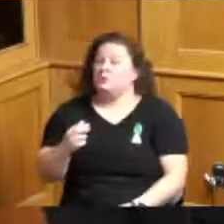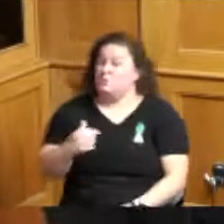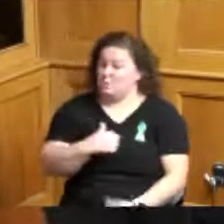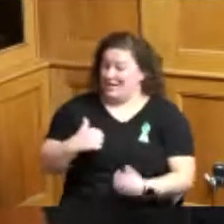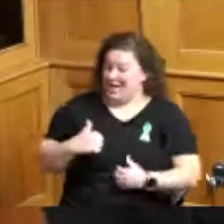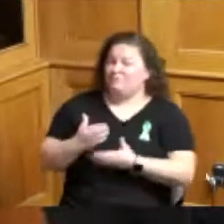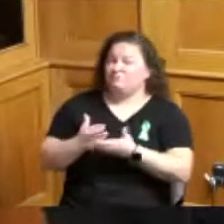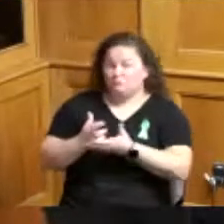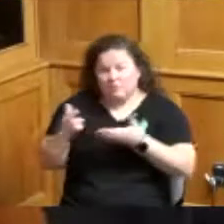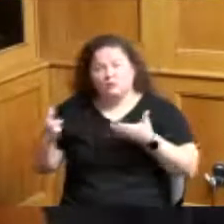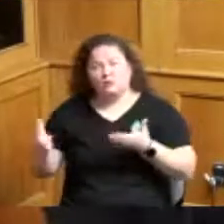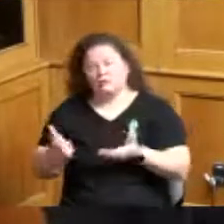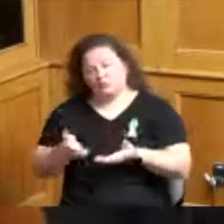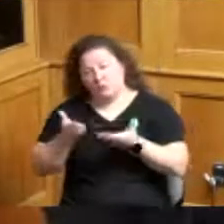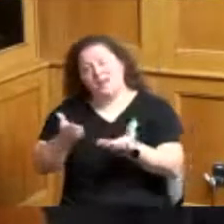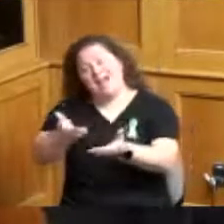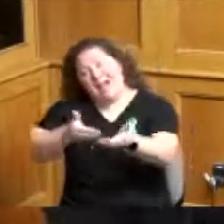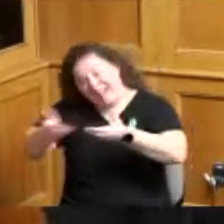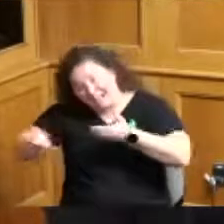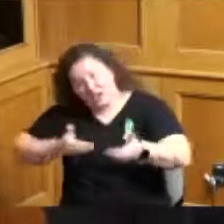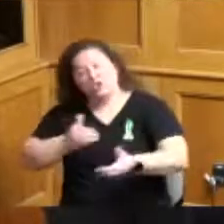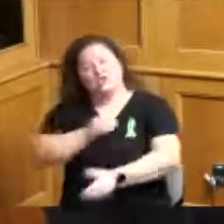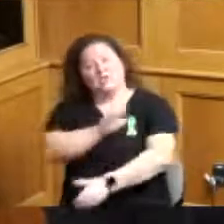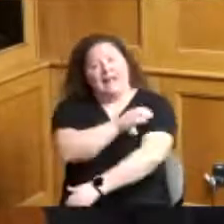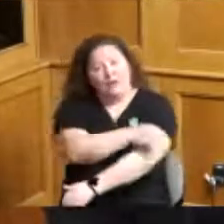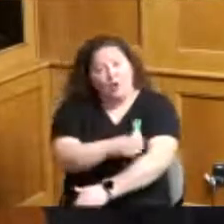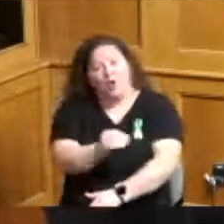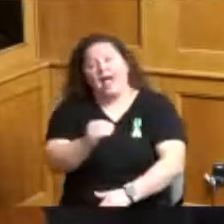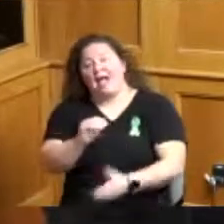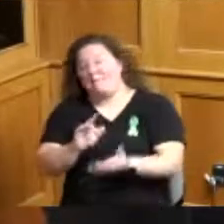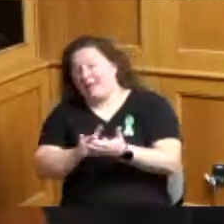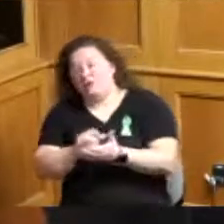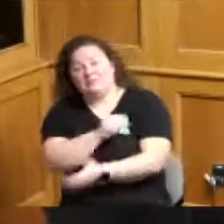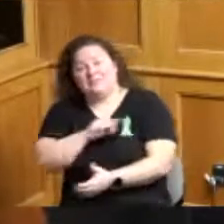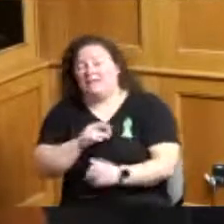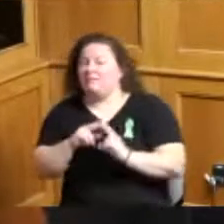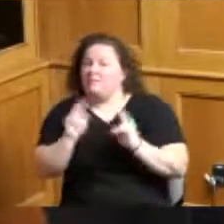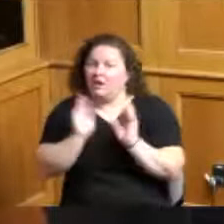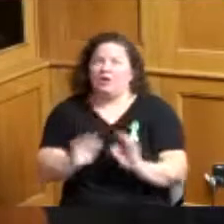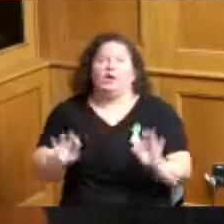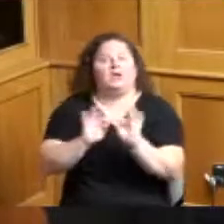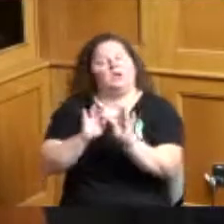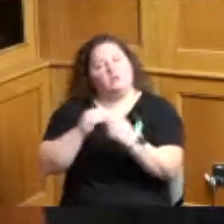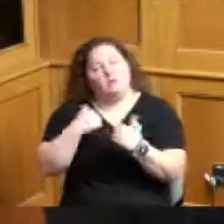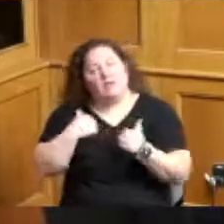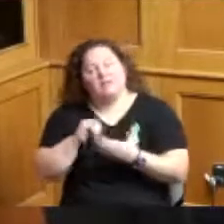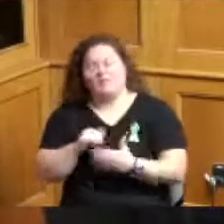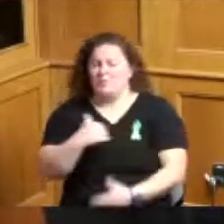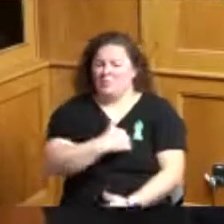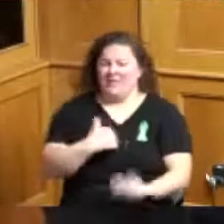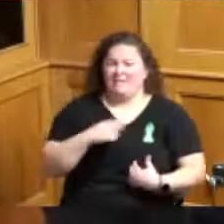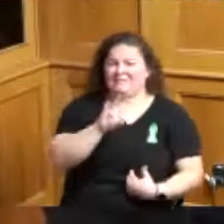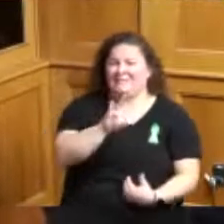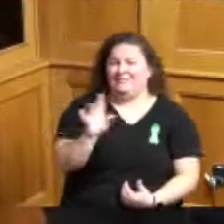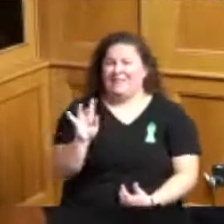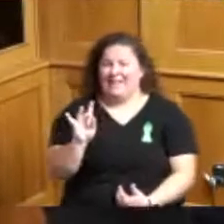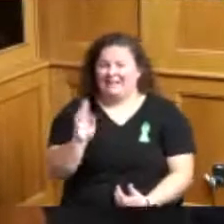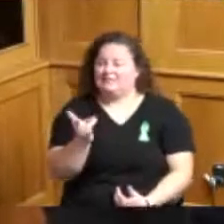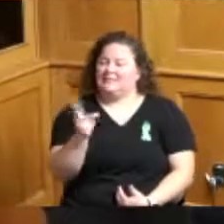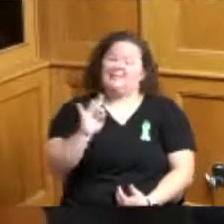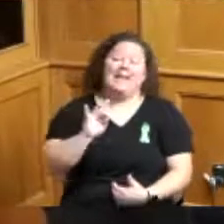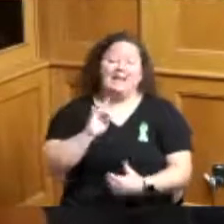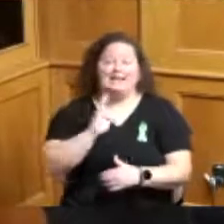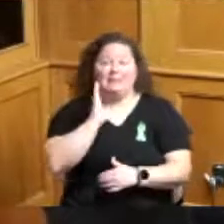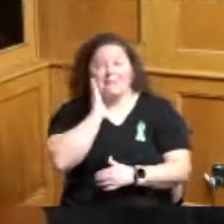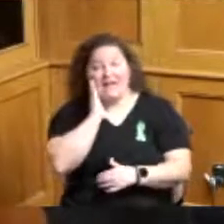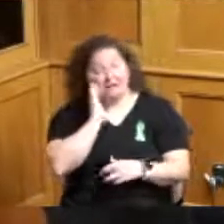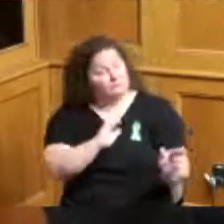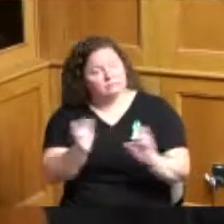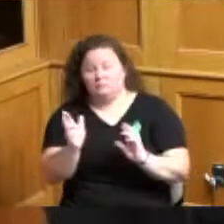medical staff is crucial cat has 78 beds available but most of them in 2021 in first quarter of 2022